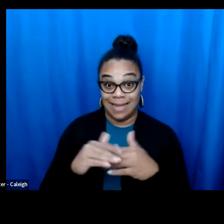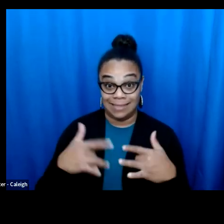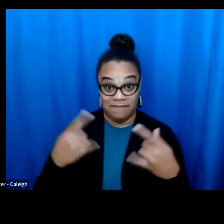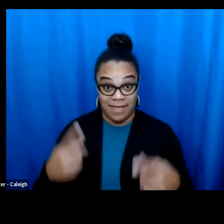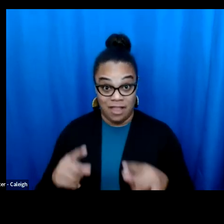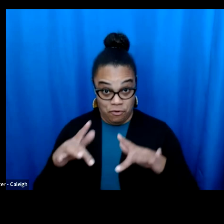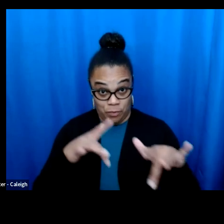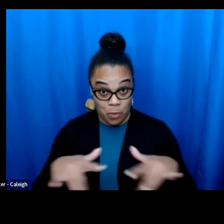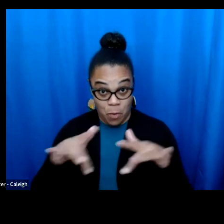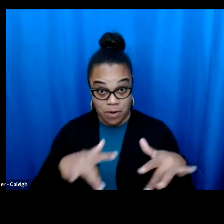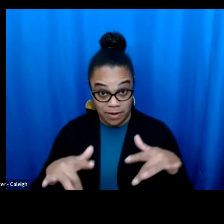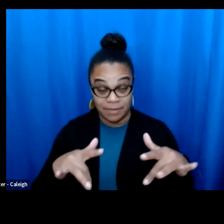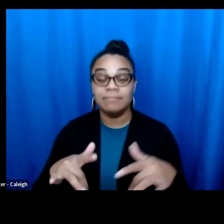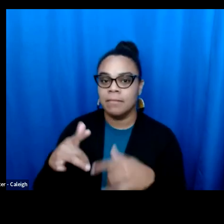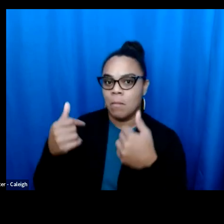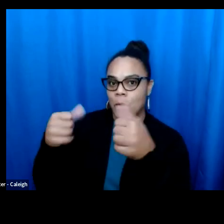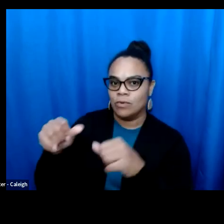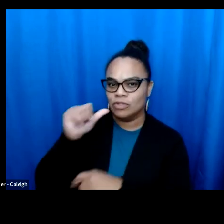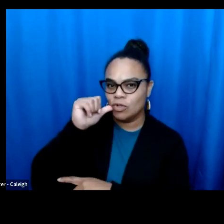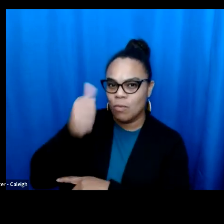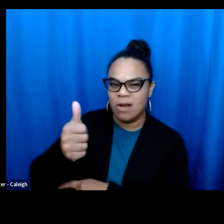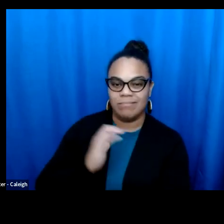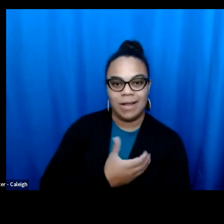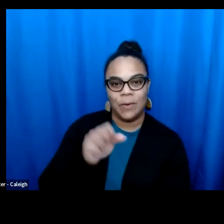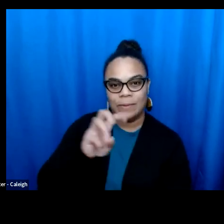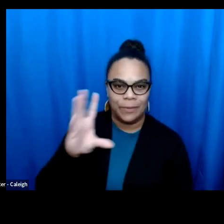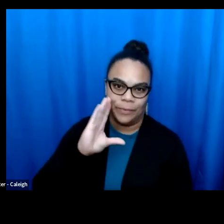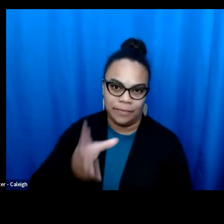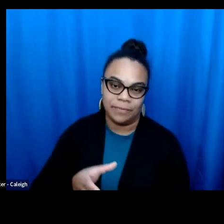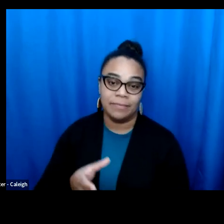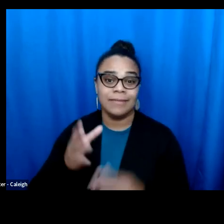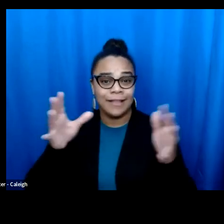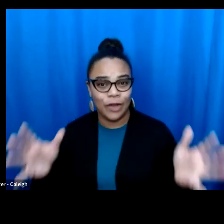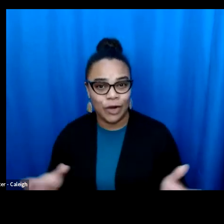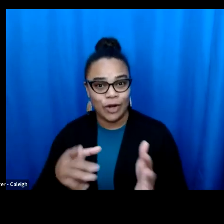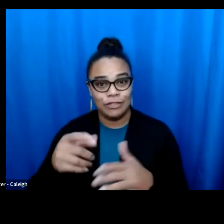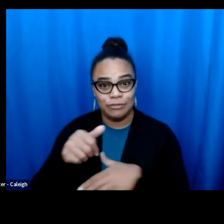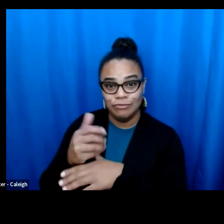The recording of tonight's event will be available to tomorrow On our website. The recording of tonight's event will be available tomorrow on